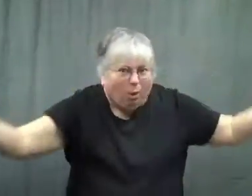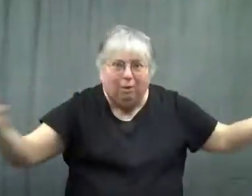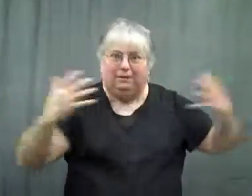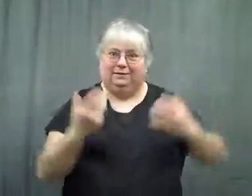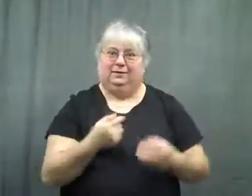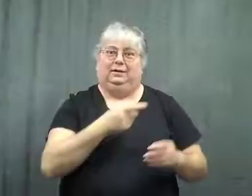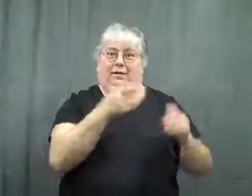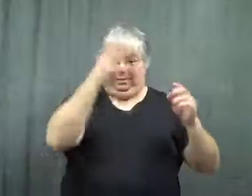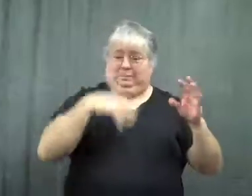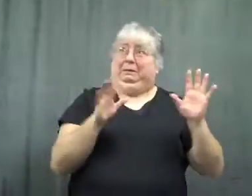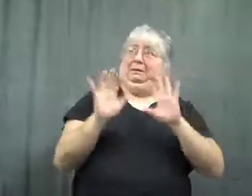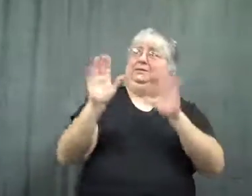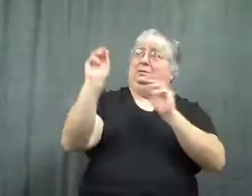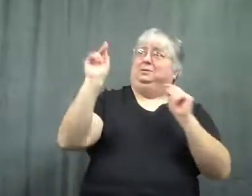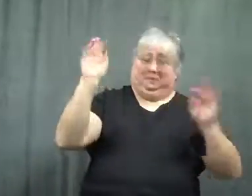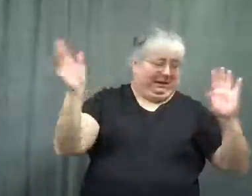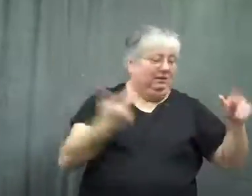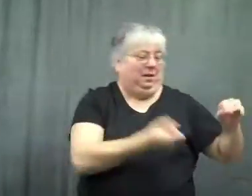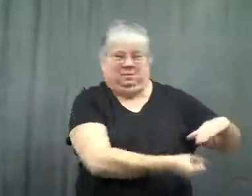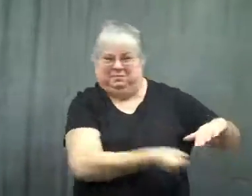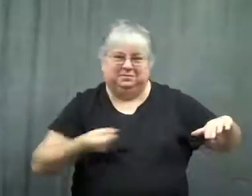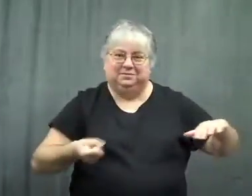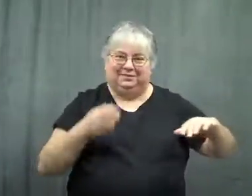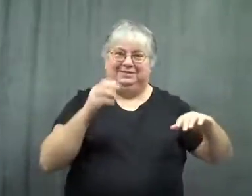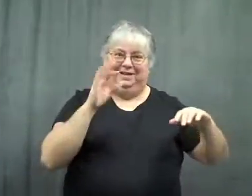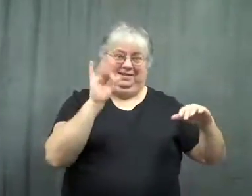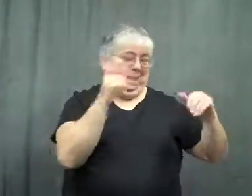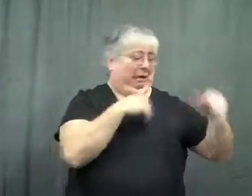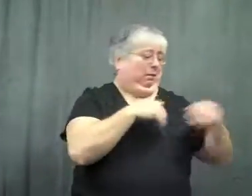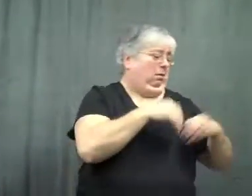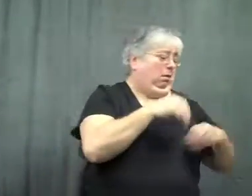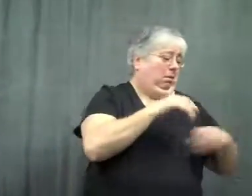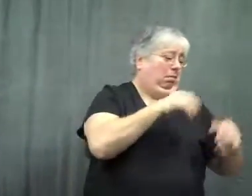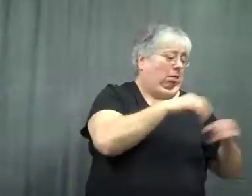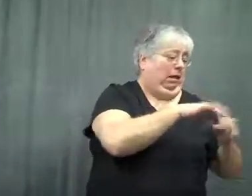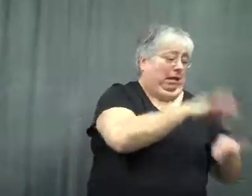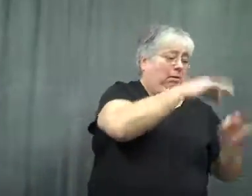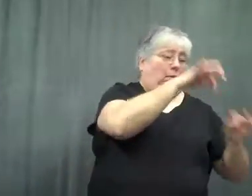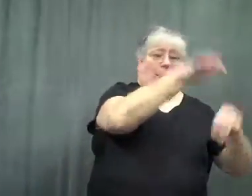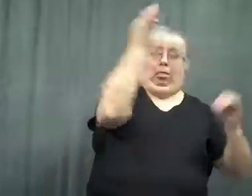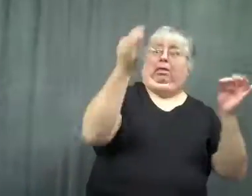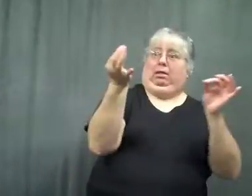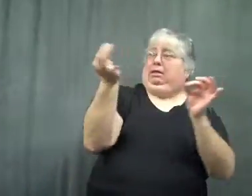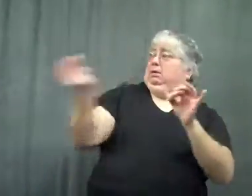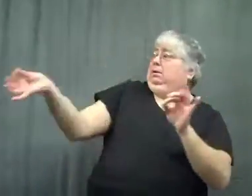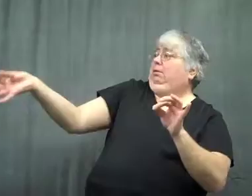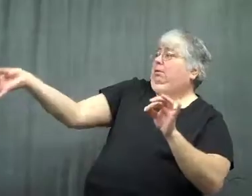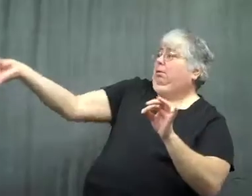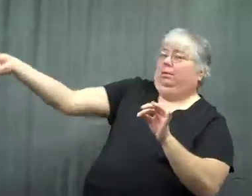The teacher pulls open the drawer, digs out my permit and hands it to me.